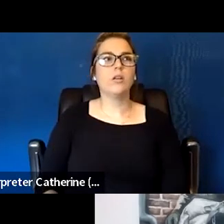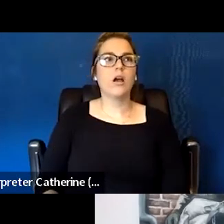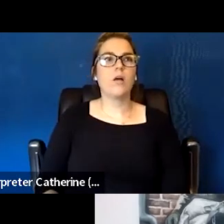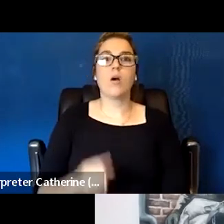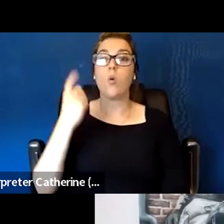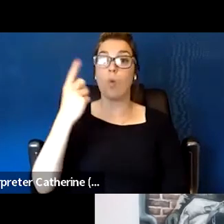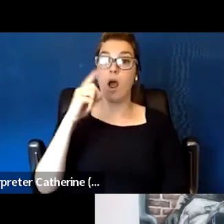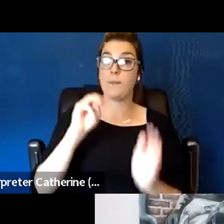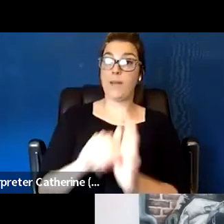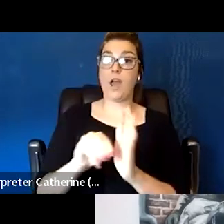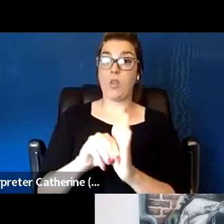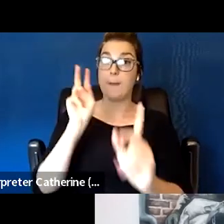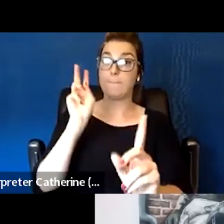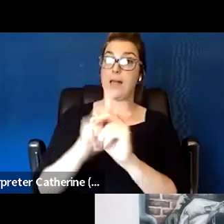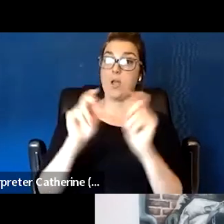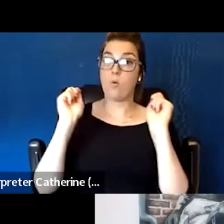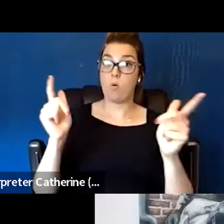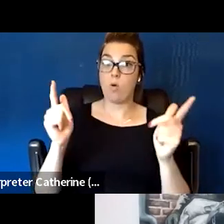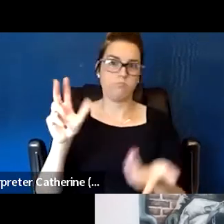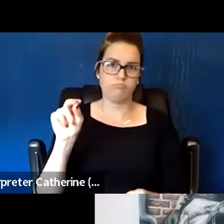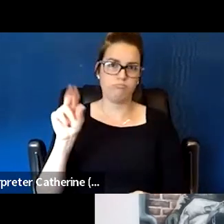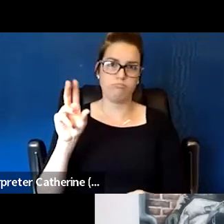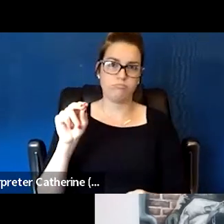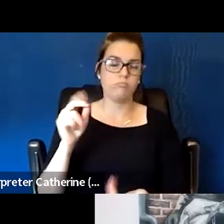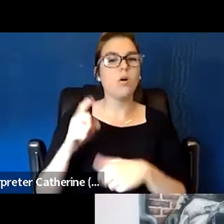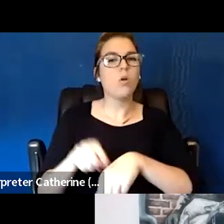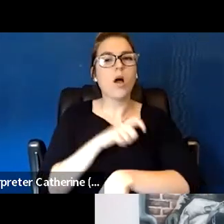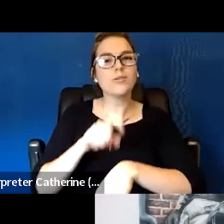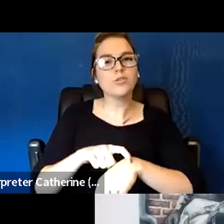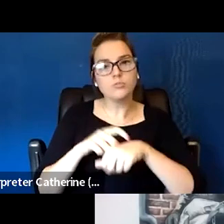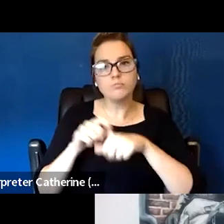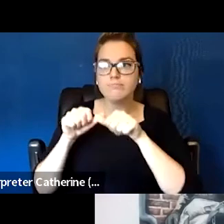So that long-term engagement is dependent upon